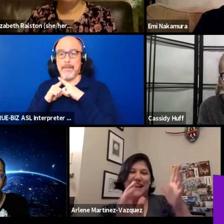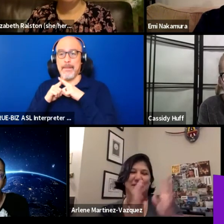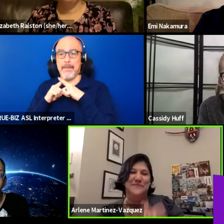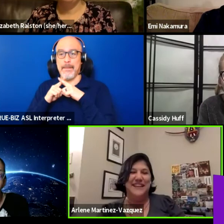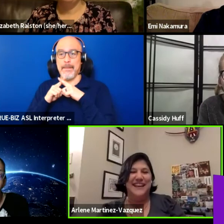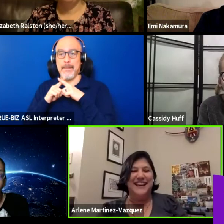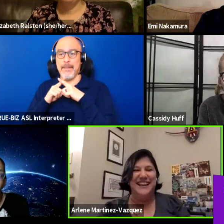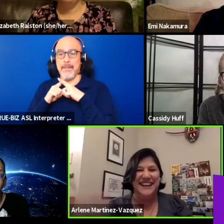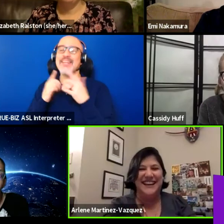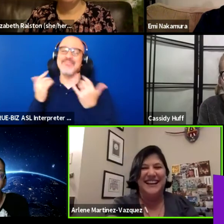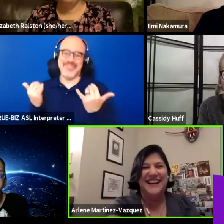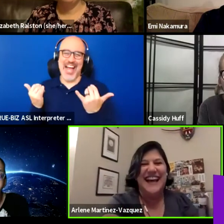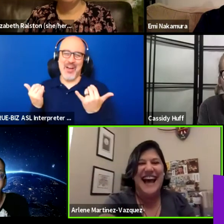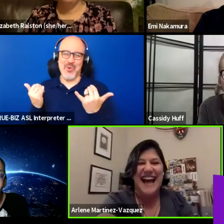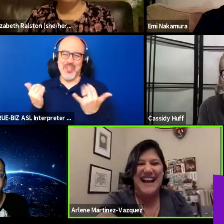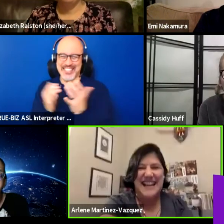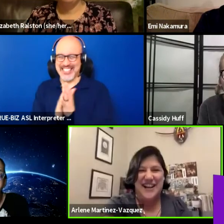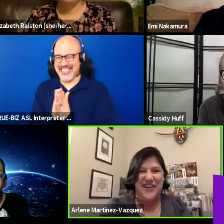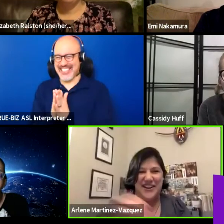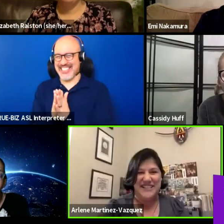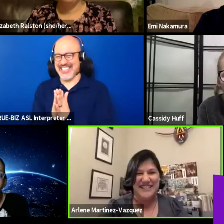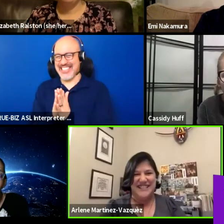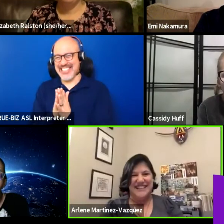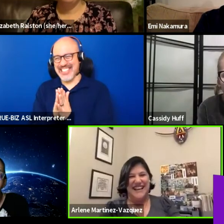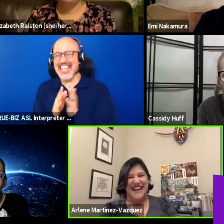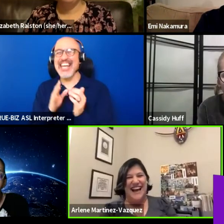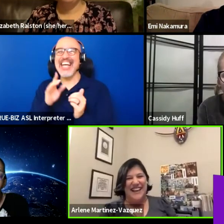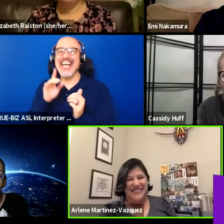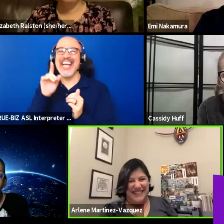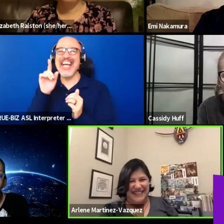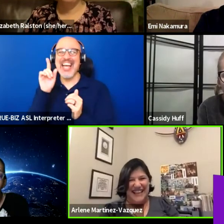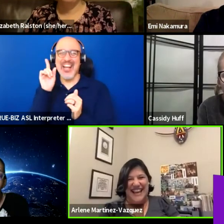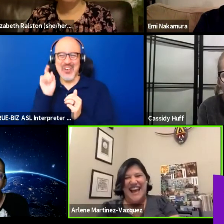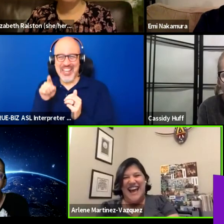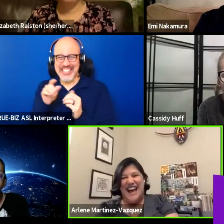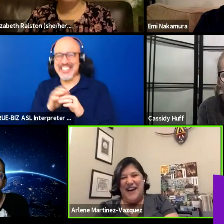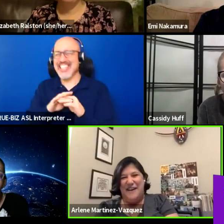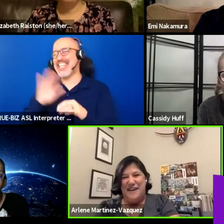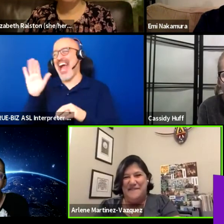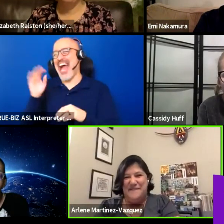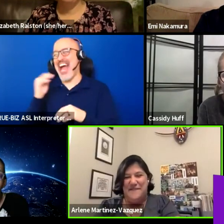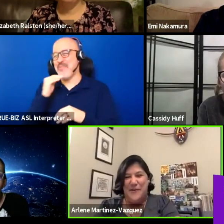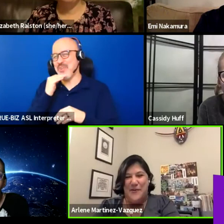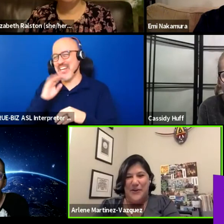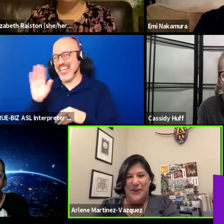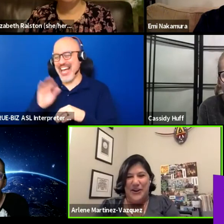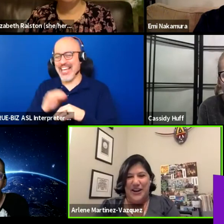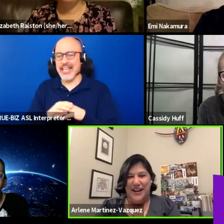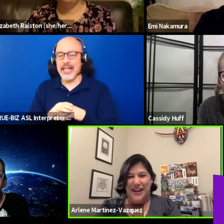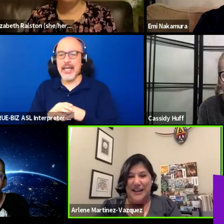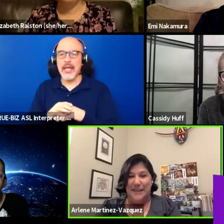Now. I had a question, hi Monique, for Kameko,